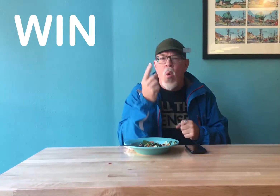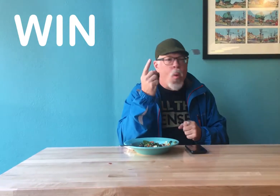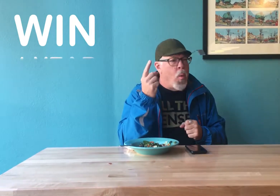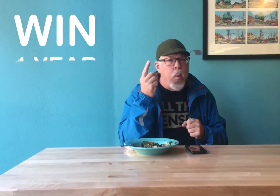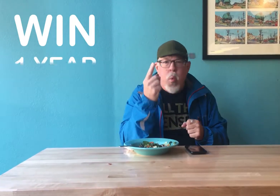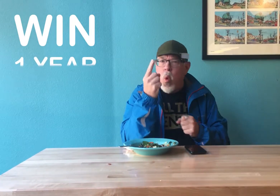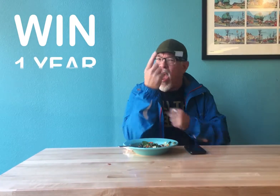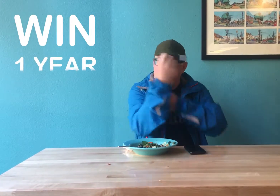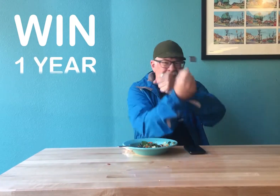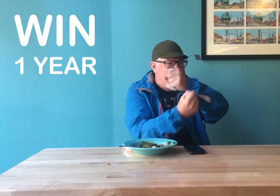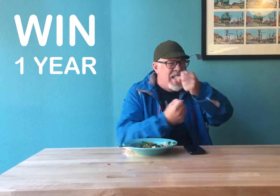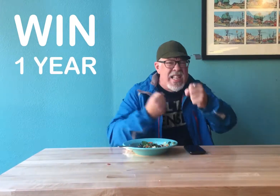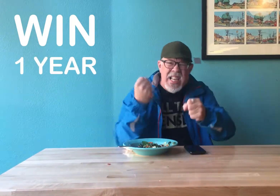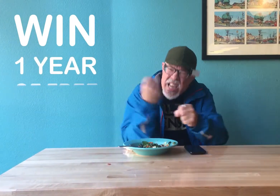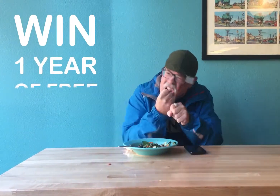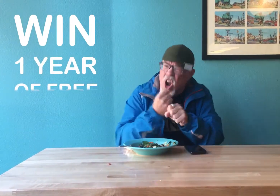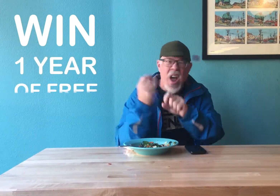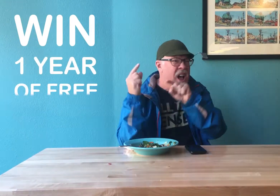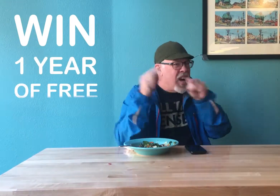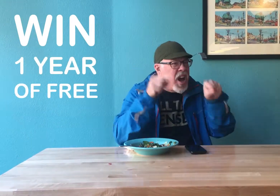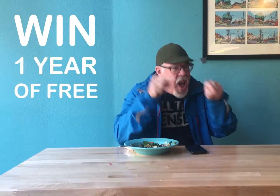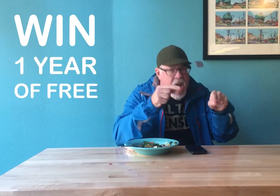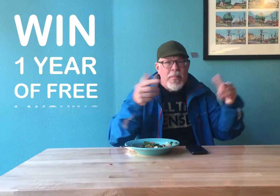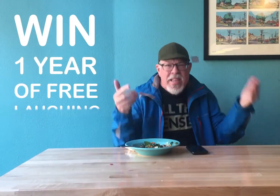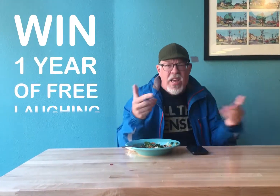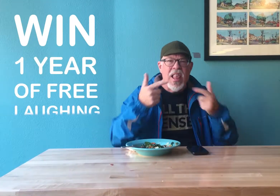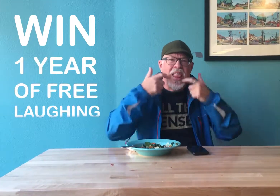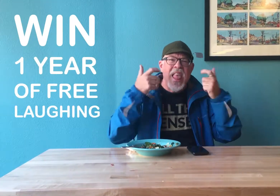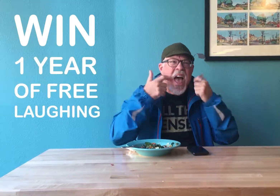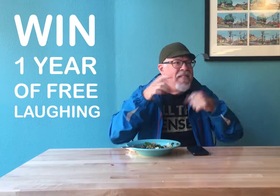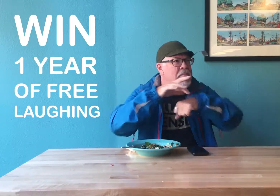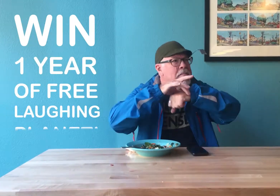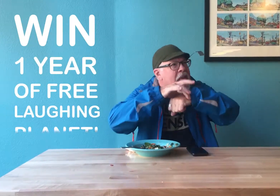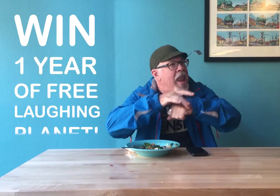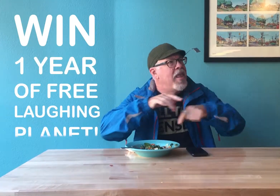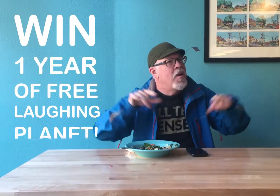1 full year of going to Laughing Planet!